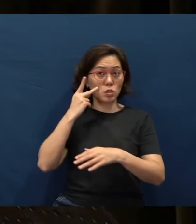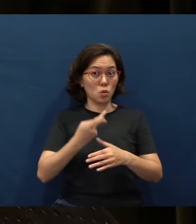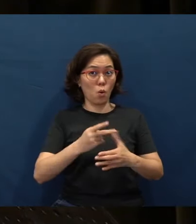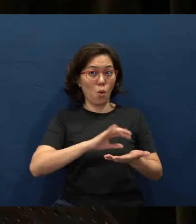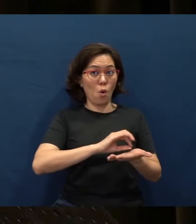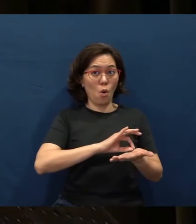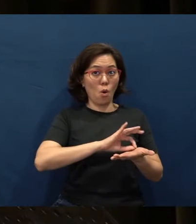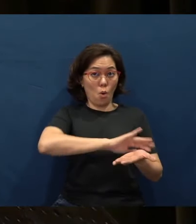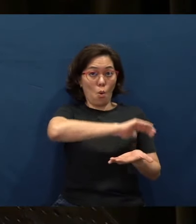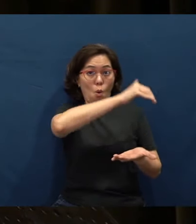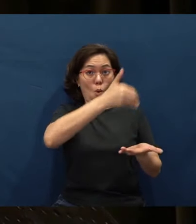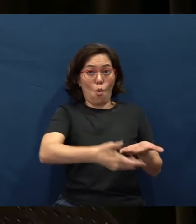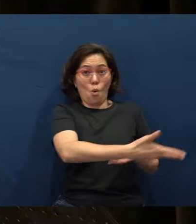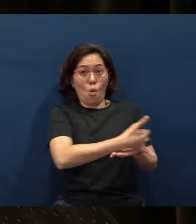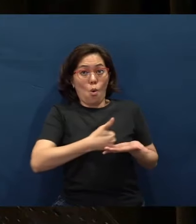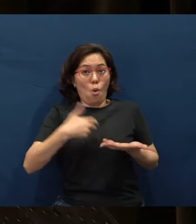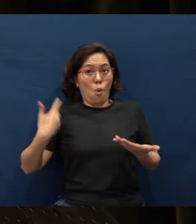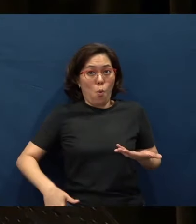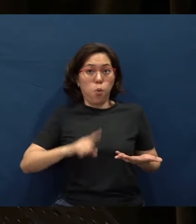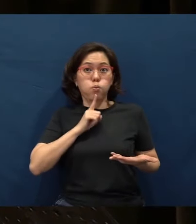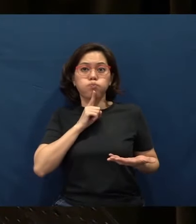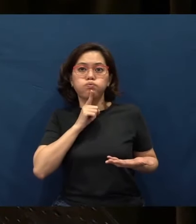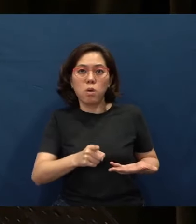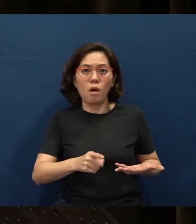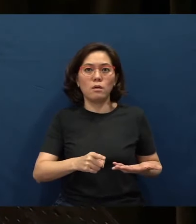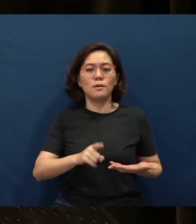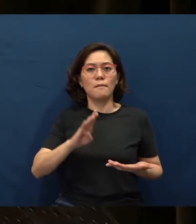(I thought), “This really is the heart of Bartley -